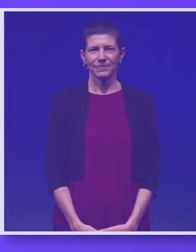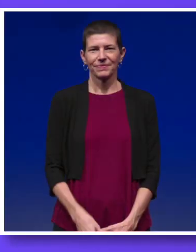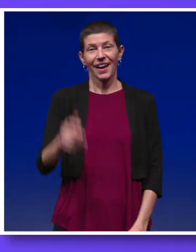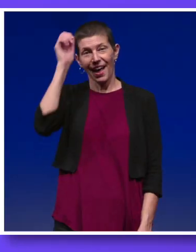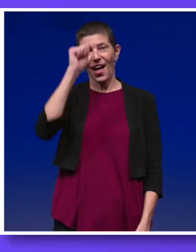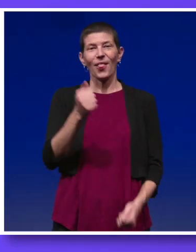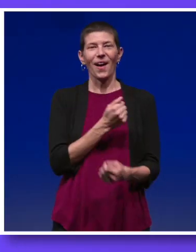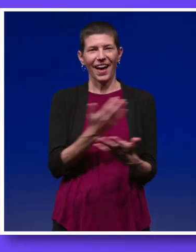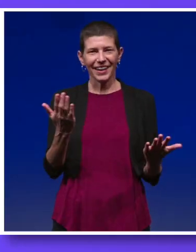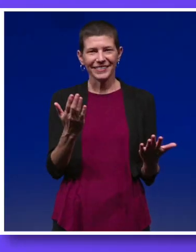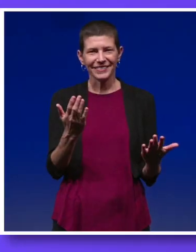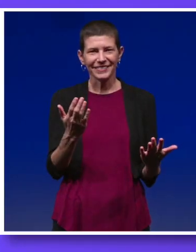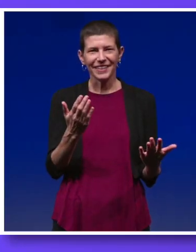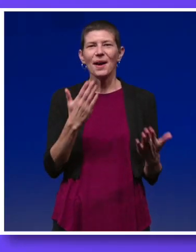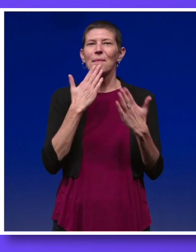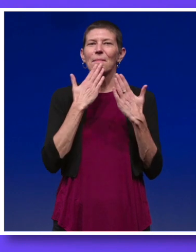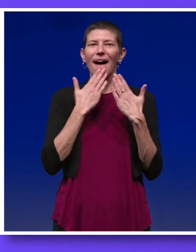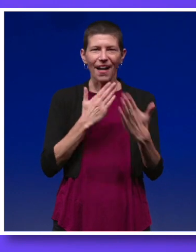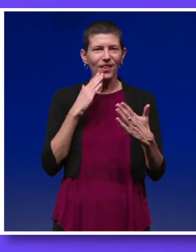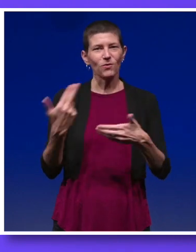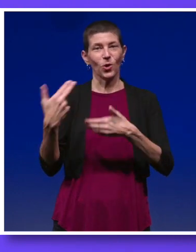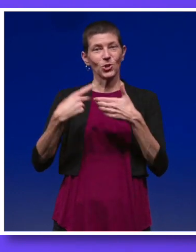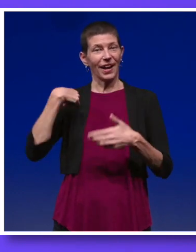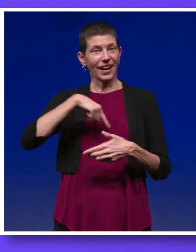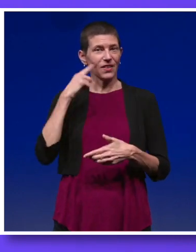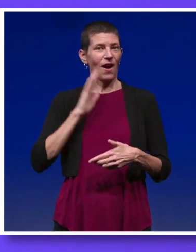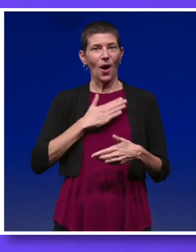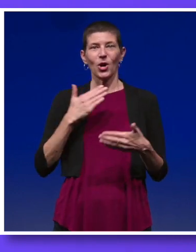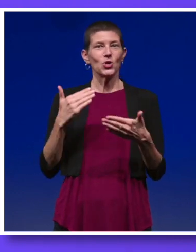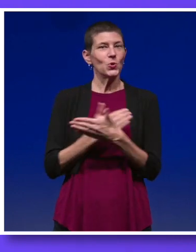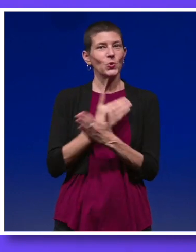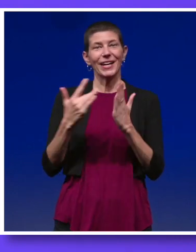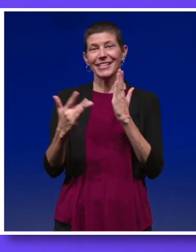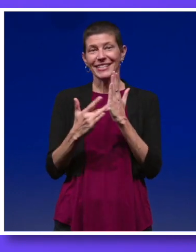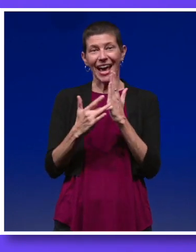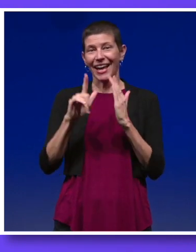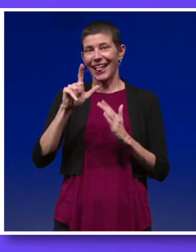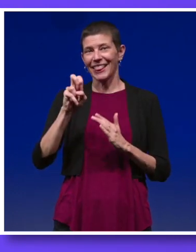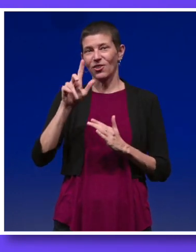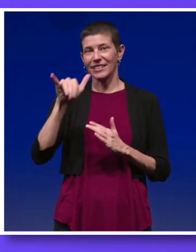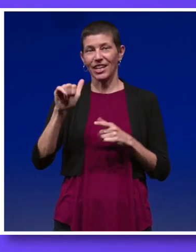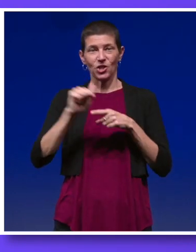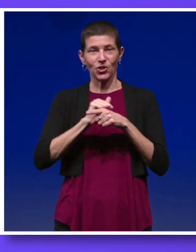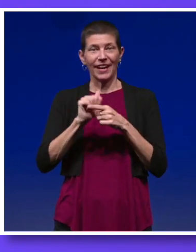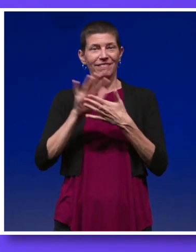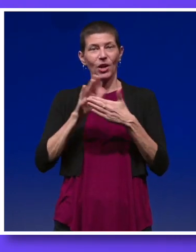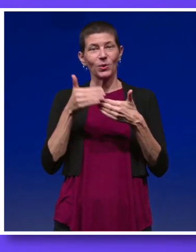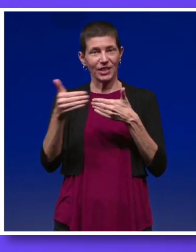Aloha. And mahalo for joining us for our new tech literacy training video series